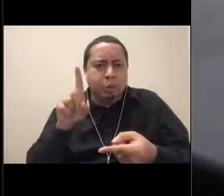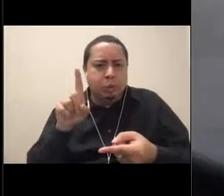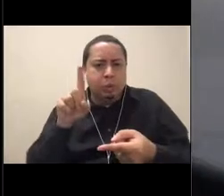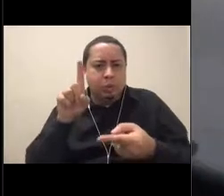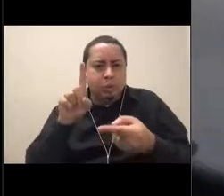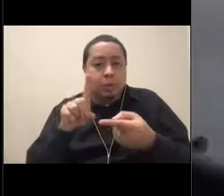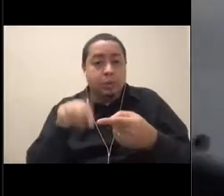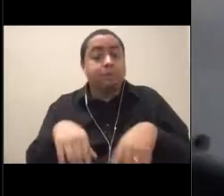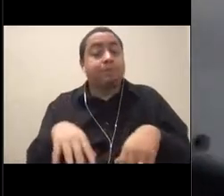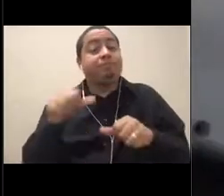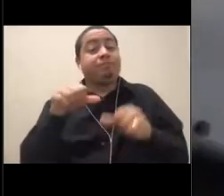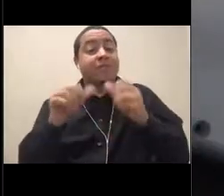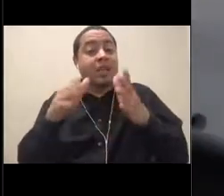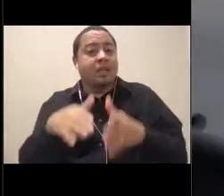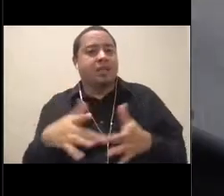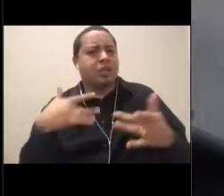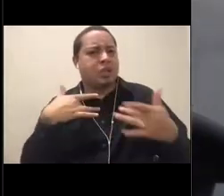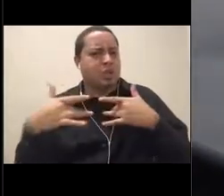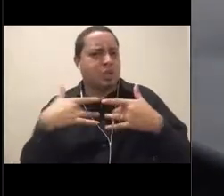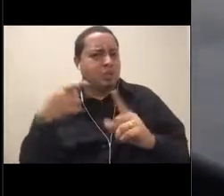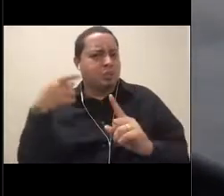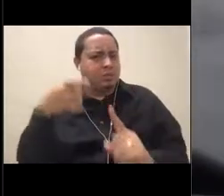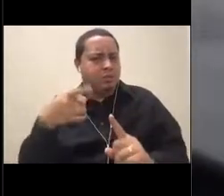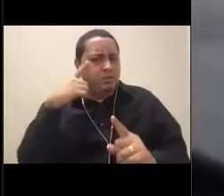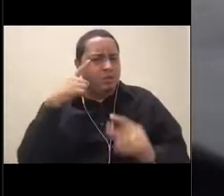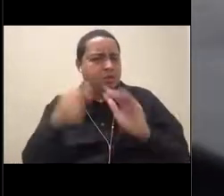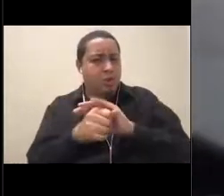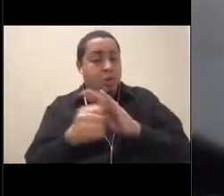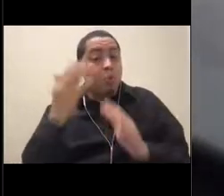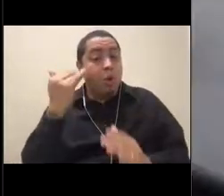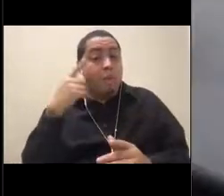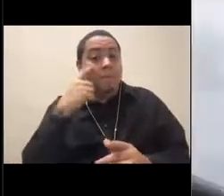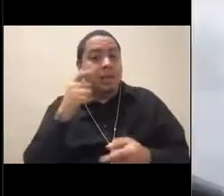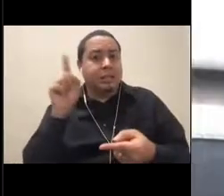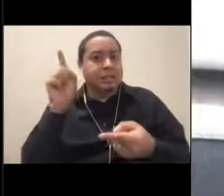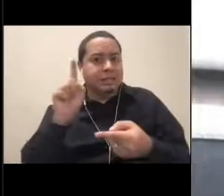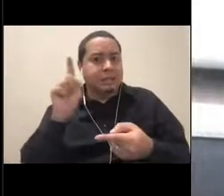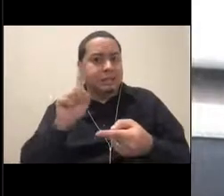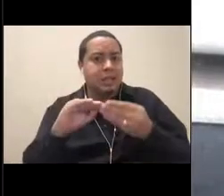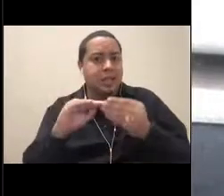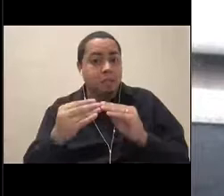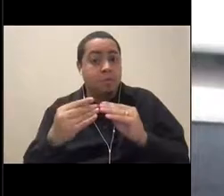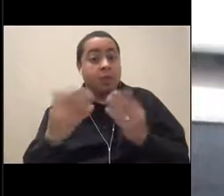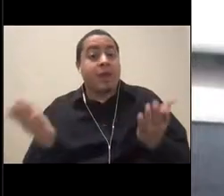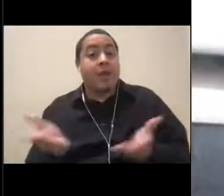about leatherback turtles because they are endangered. And so here in Monterey Bay, we have scientists who study them.